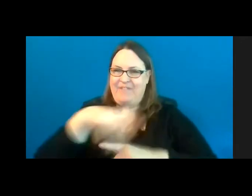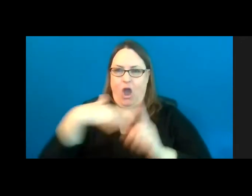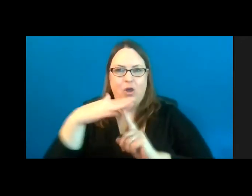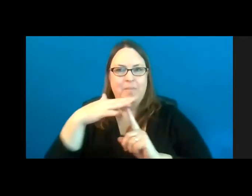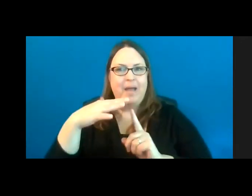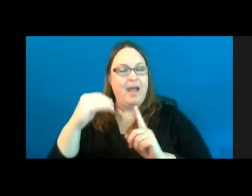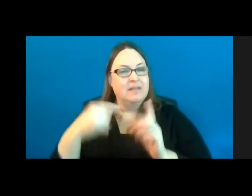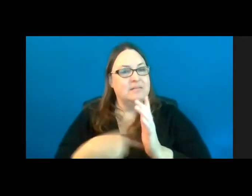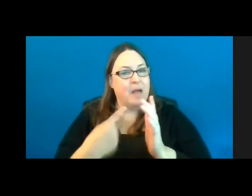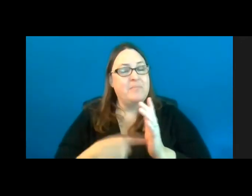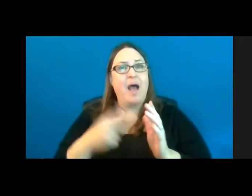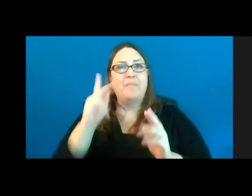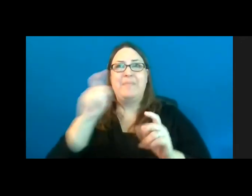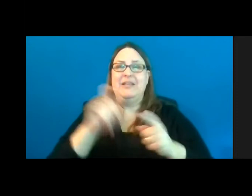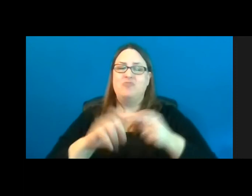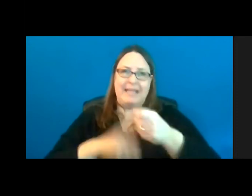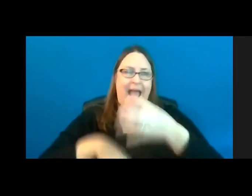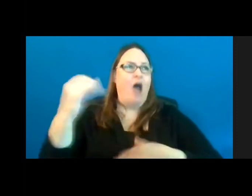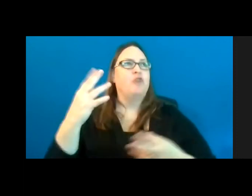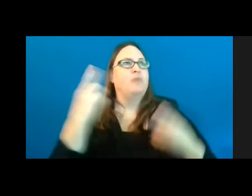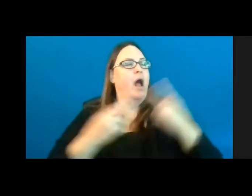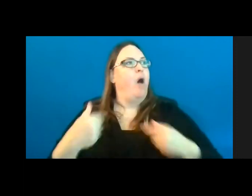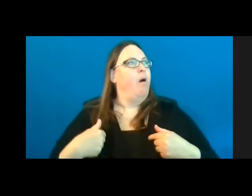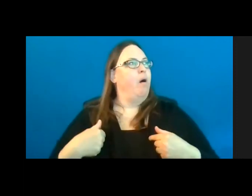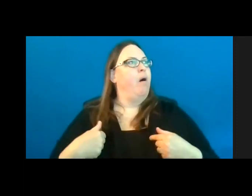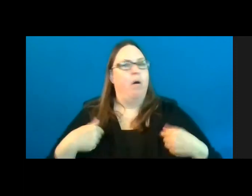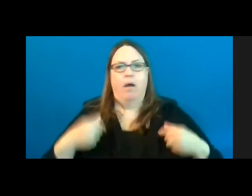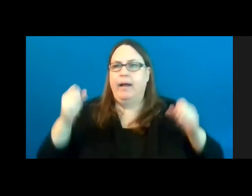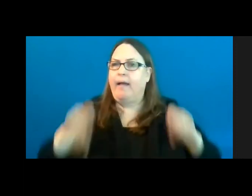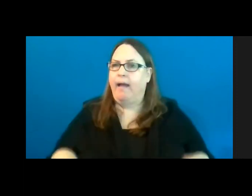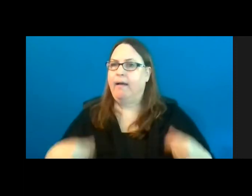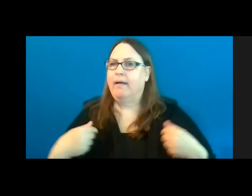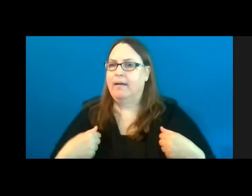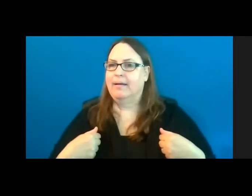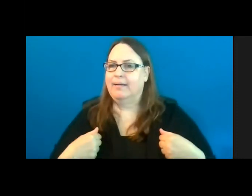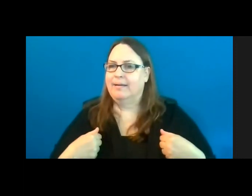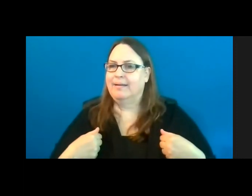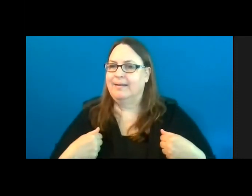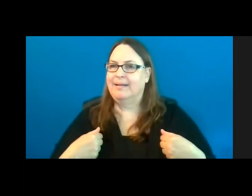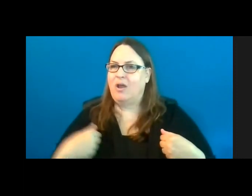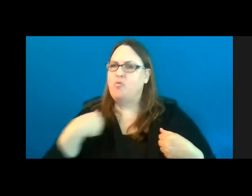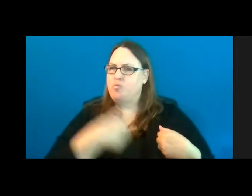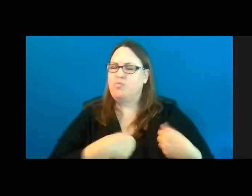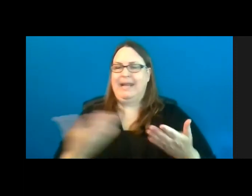sometimes, people to get out there to really realize their potential. We just stand by to help.